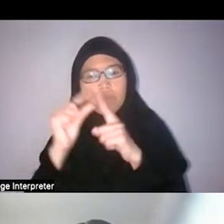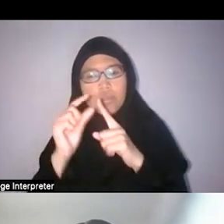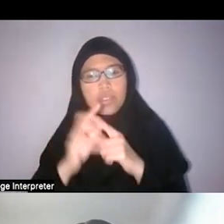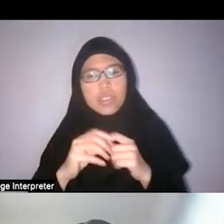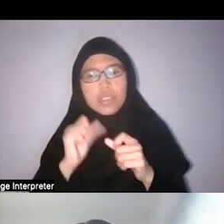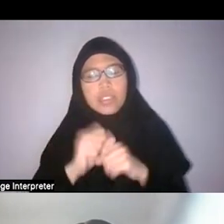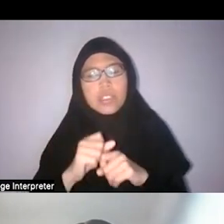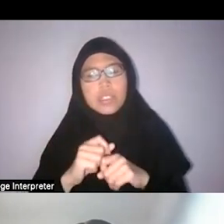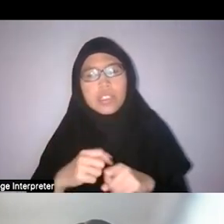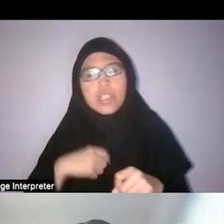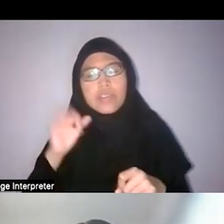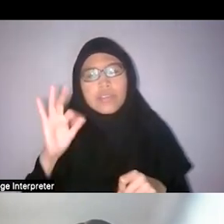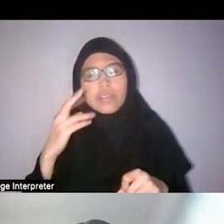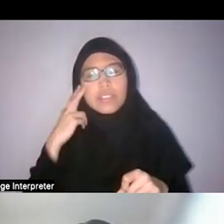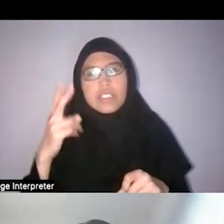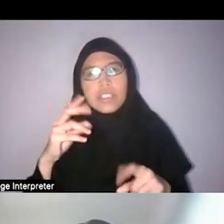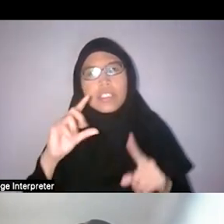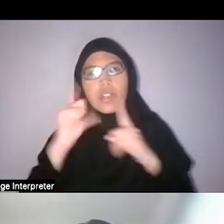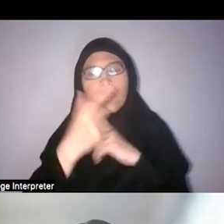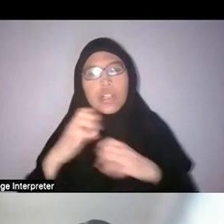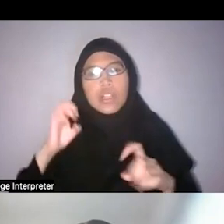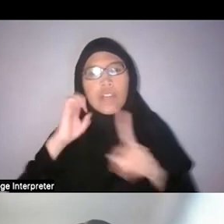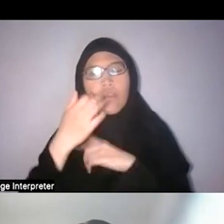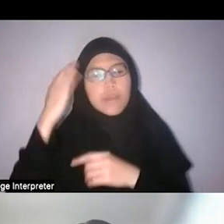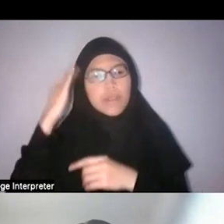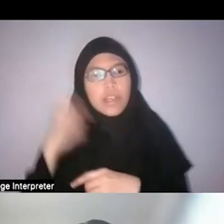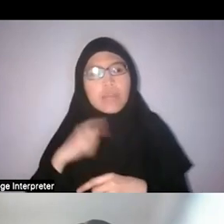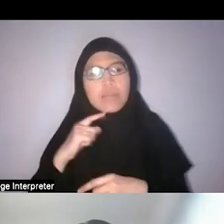I’m sure there’s quite a rich corpus there.